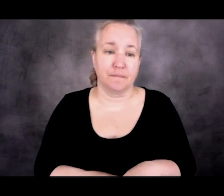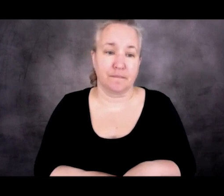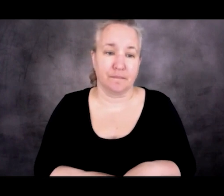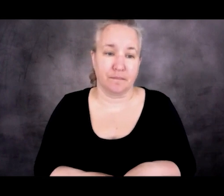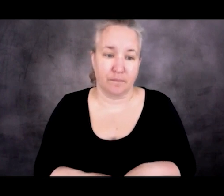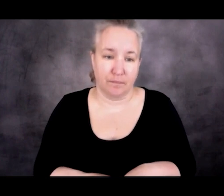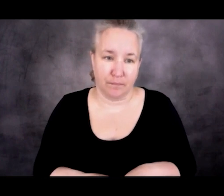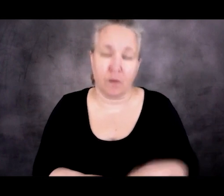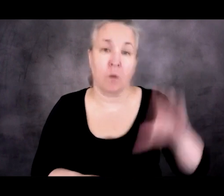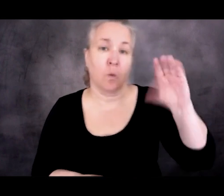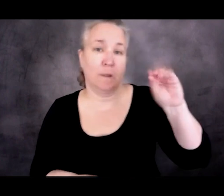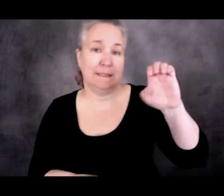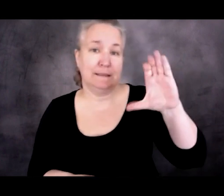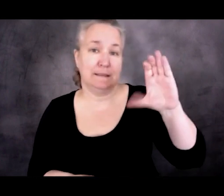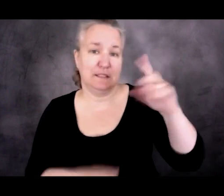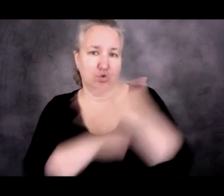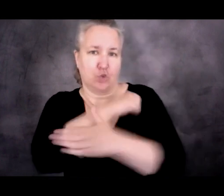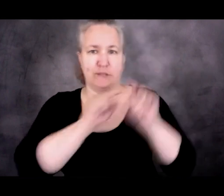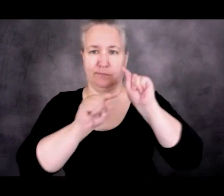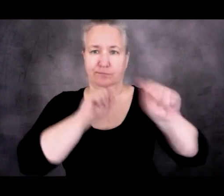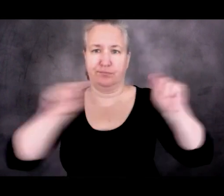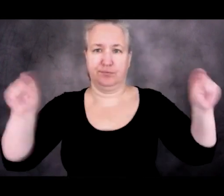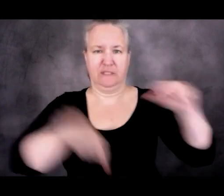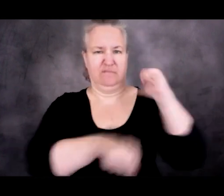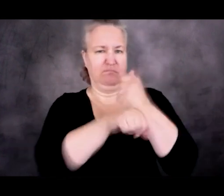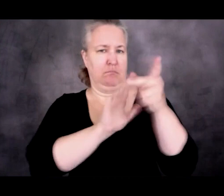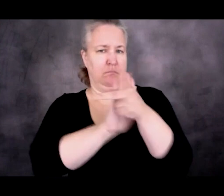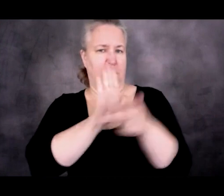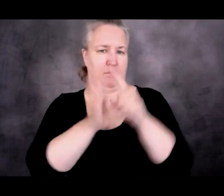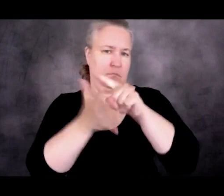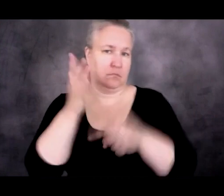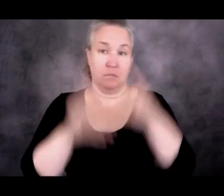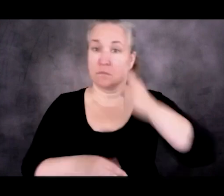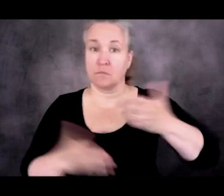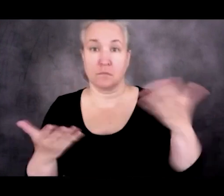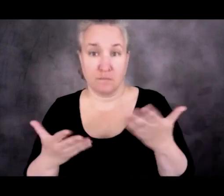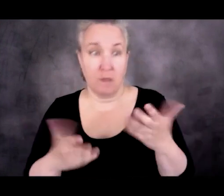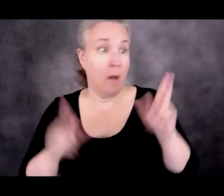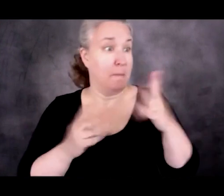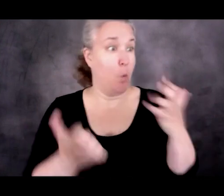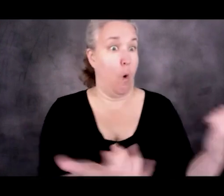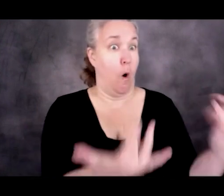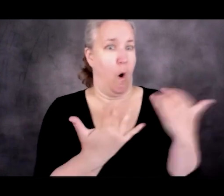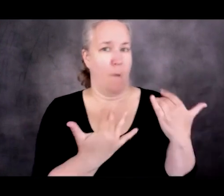countries that are designed to discourage people from ever coming close.